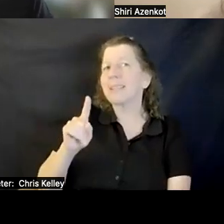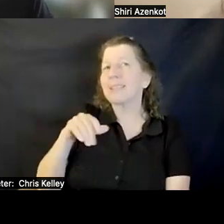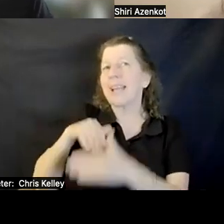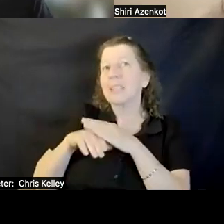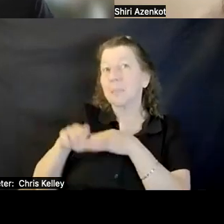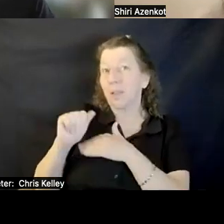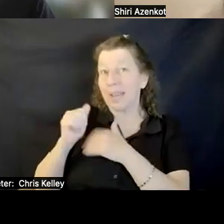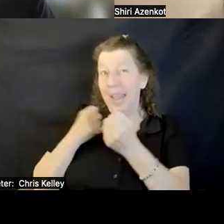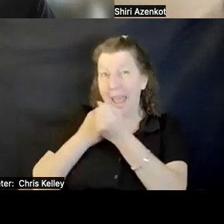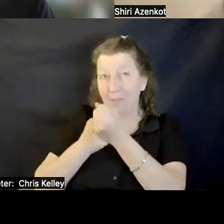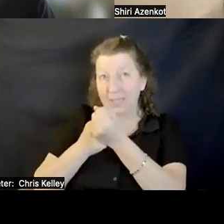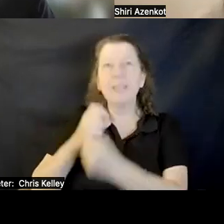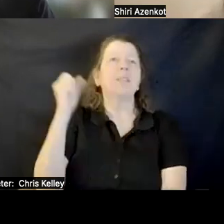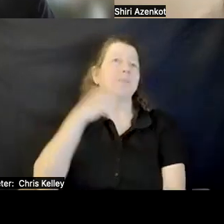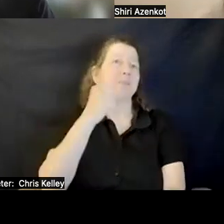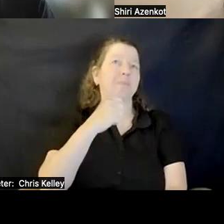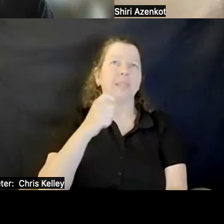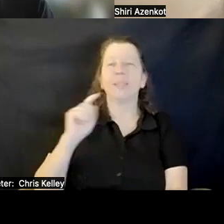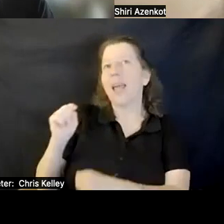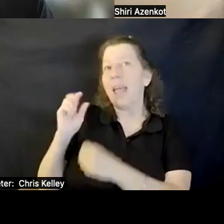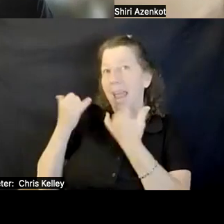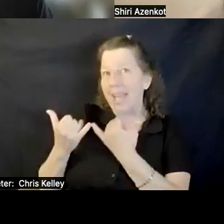Shiri: And now you do accessibility for the web?